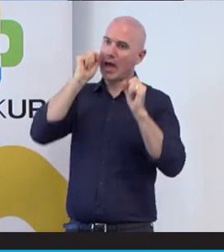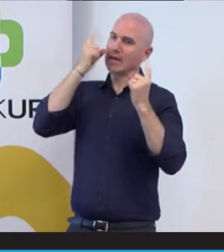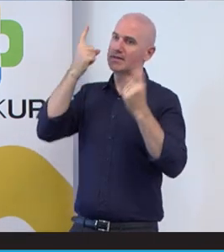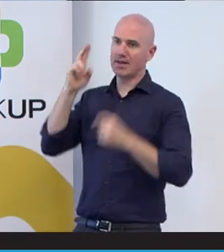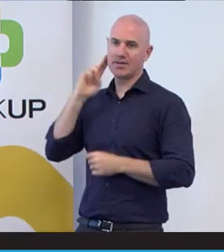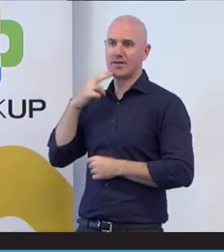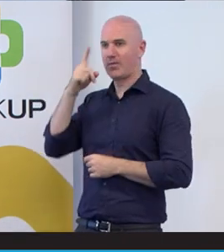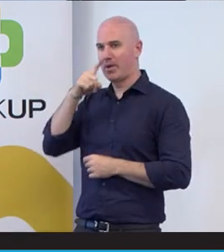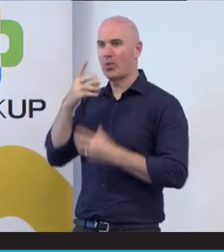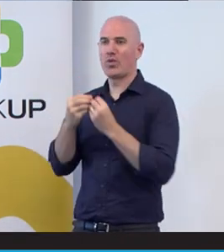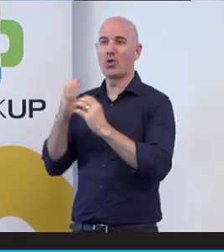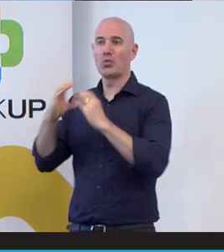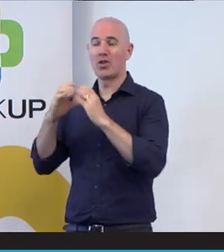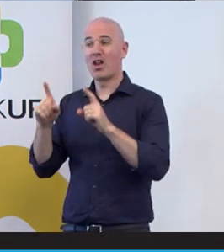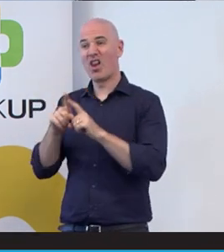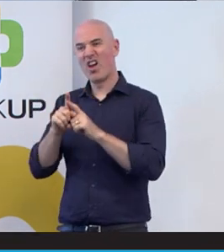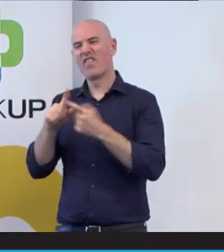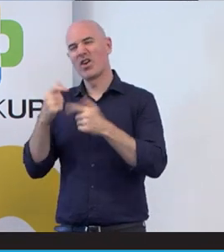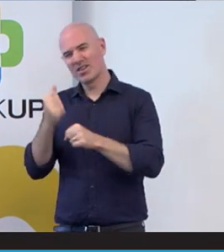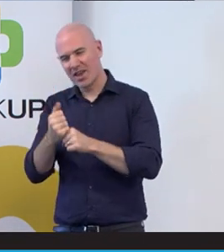So for Example, tapping to get people to attention,